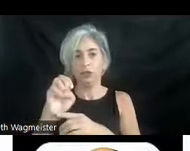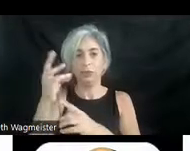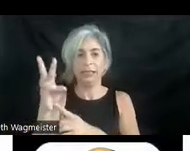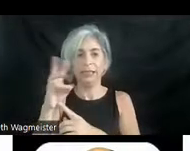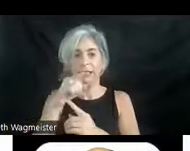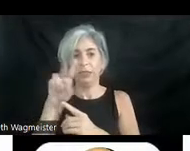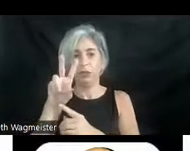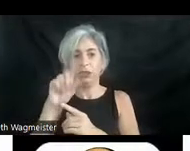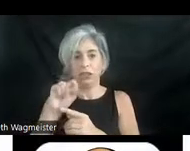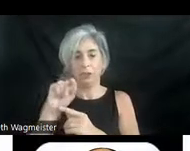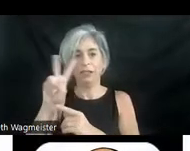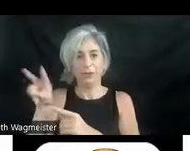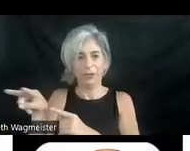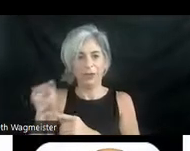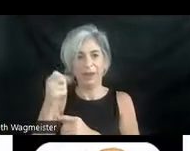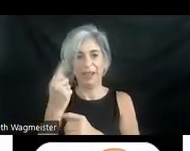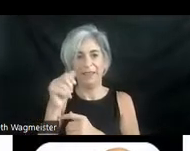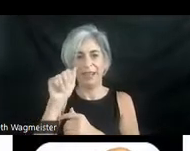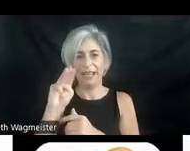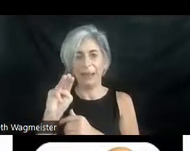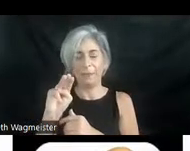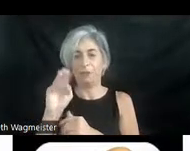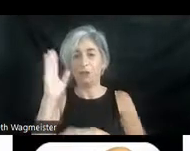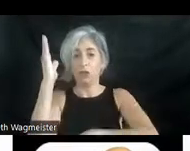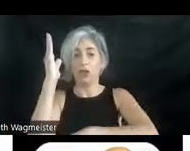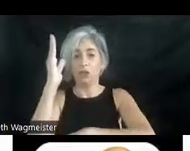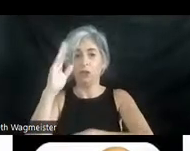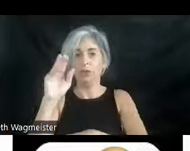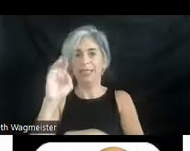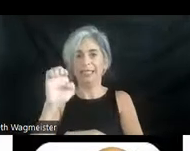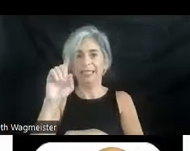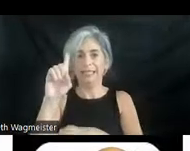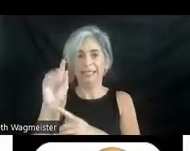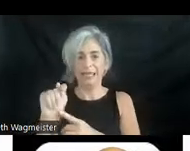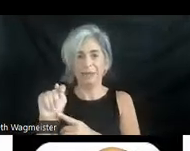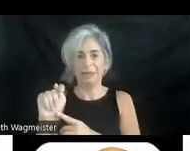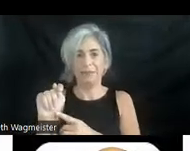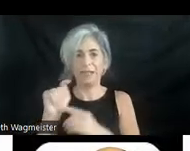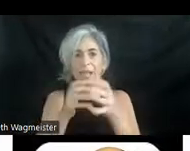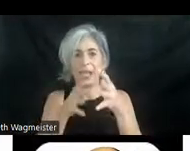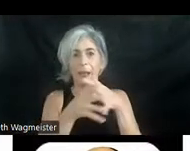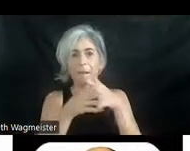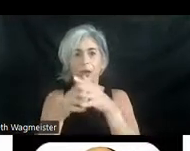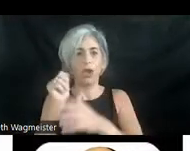daylight time. At the bottom, four words: American Audio description symbol. And there